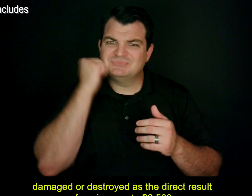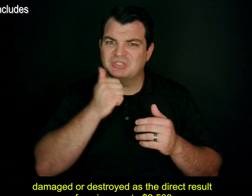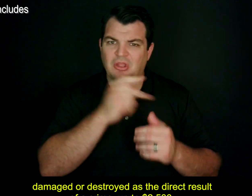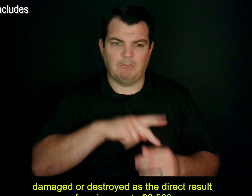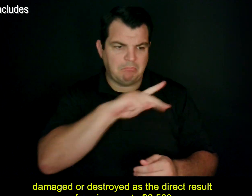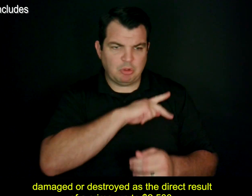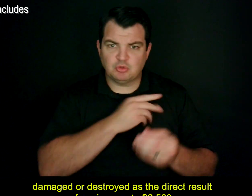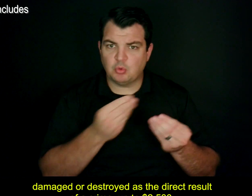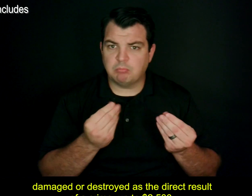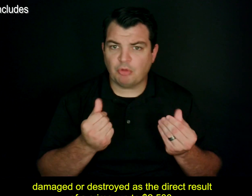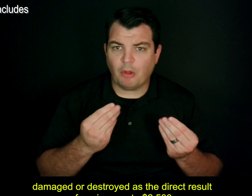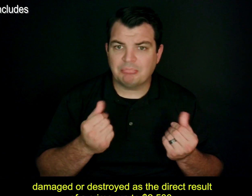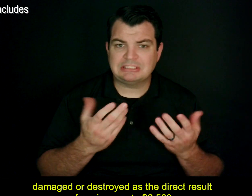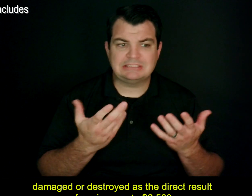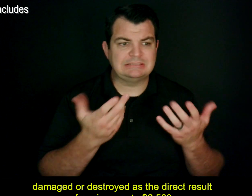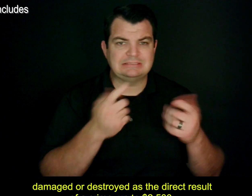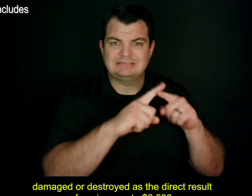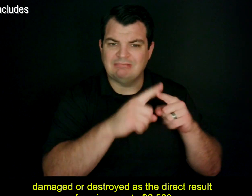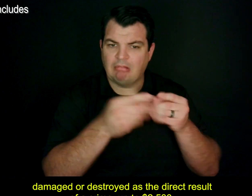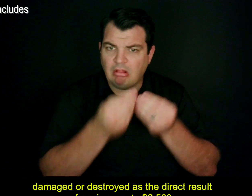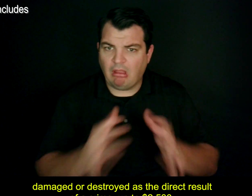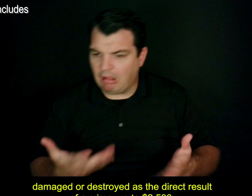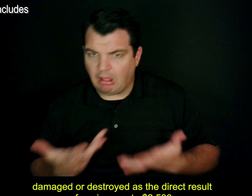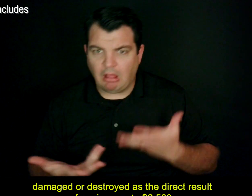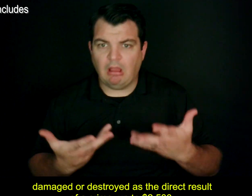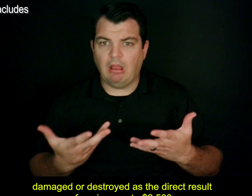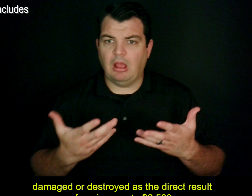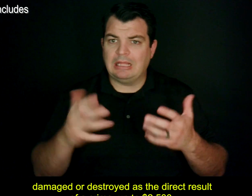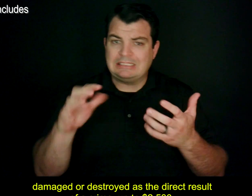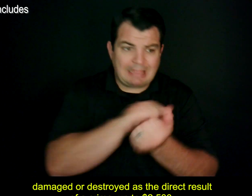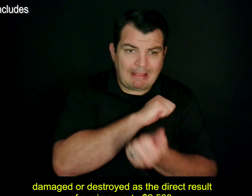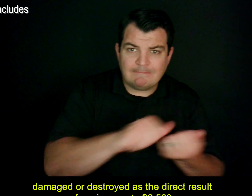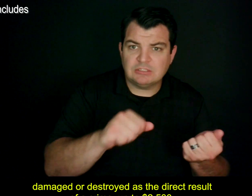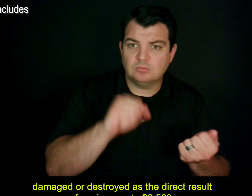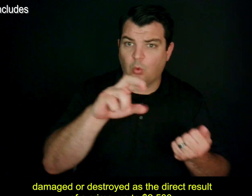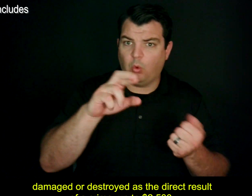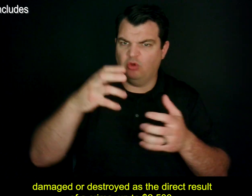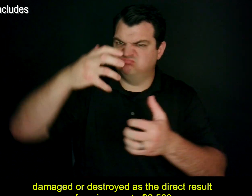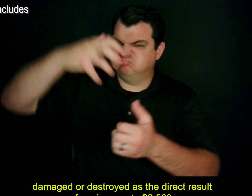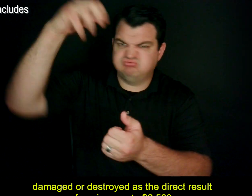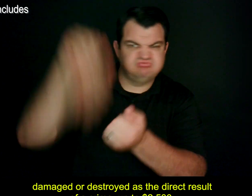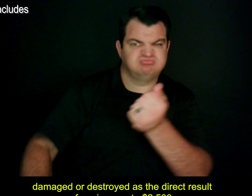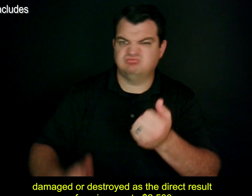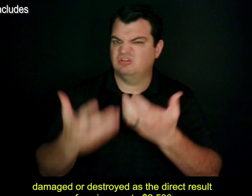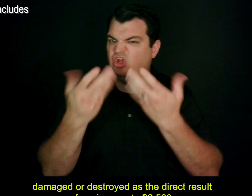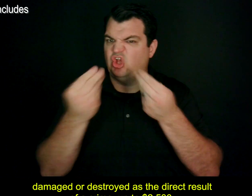damaged or destroyed as the direct result of a crime, up to $2,500.